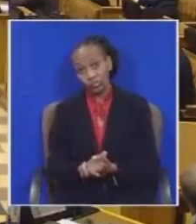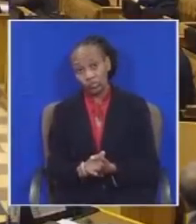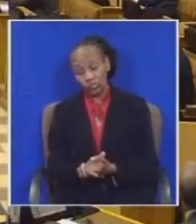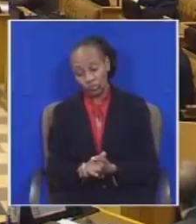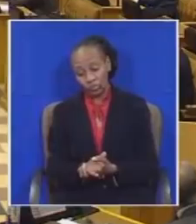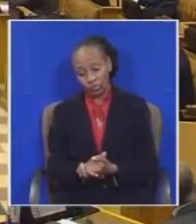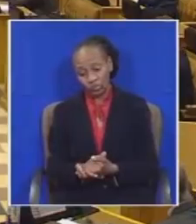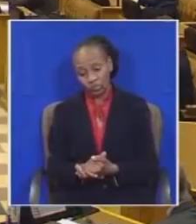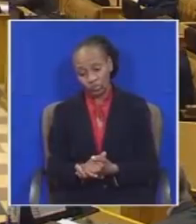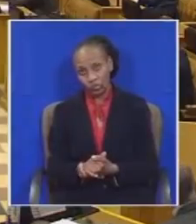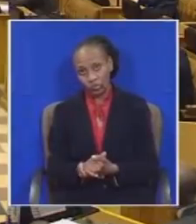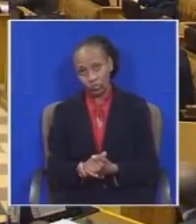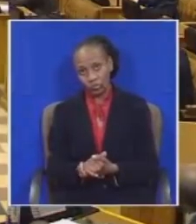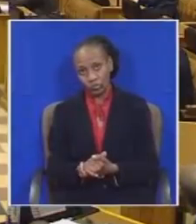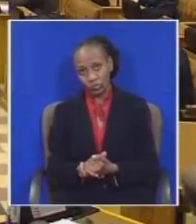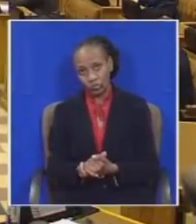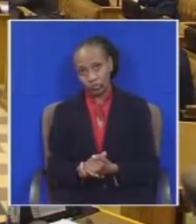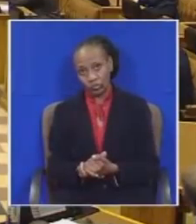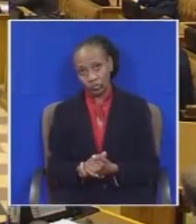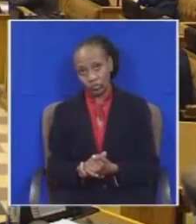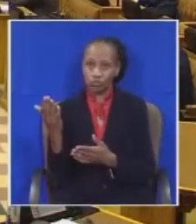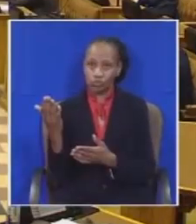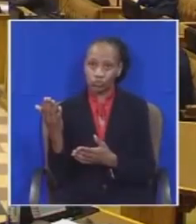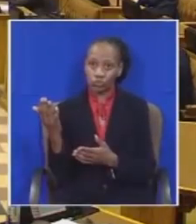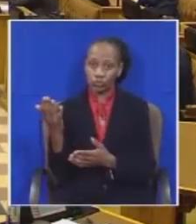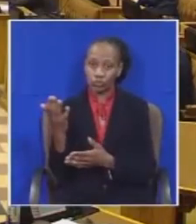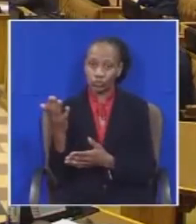Thank You honorable speaker Mr. President... honorable speaker